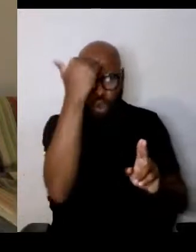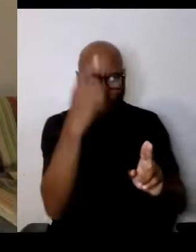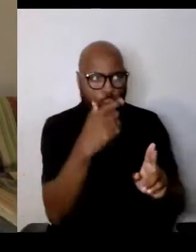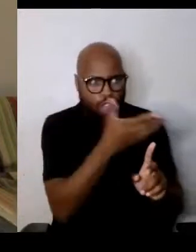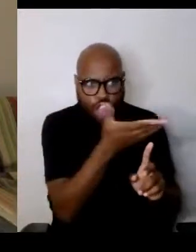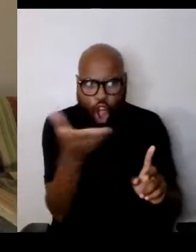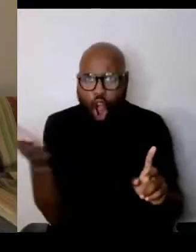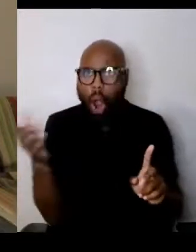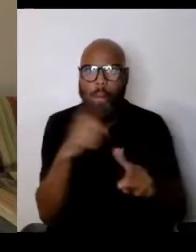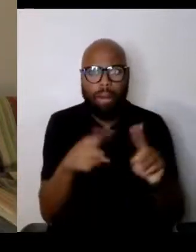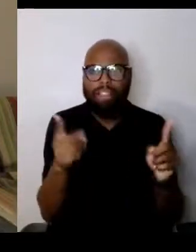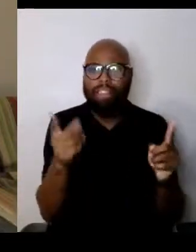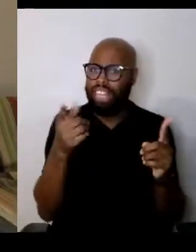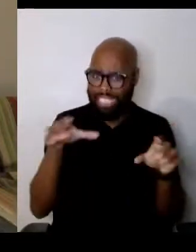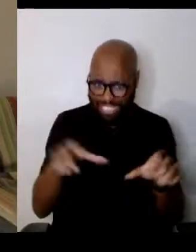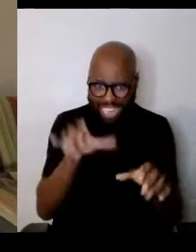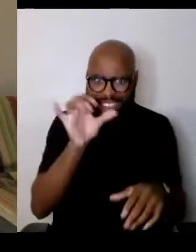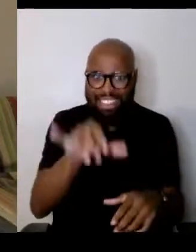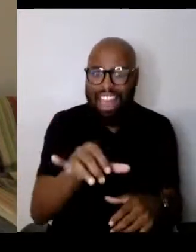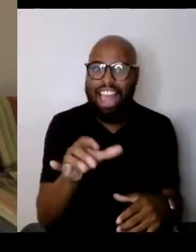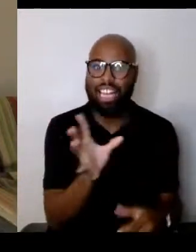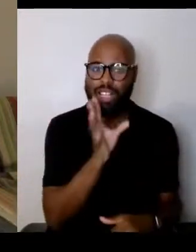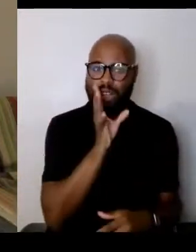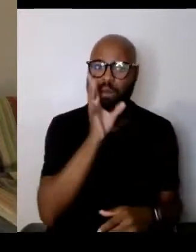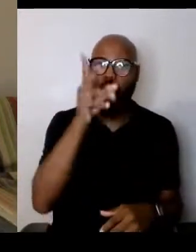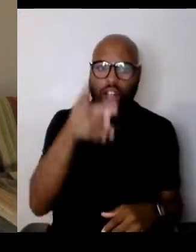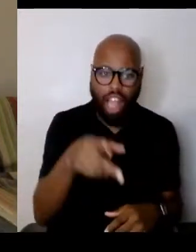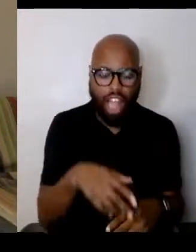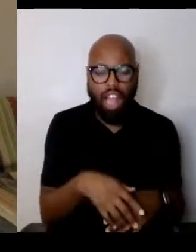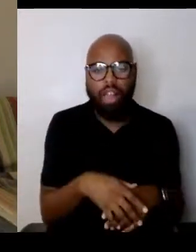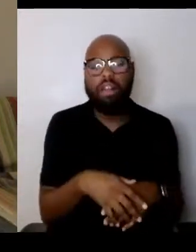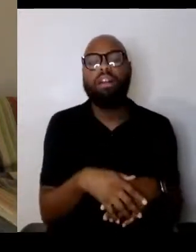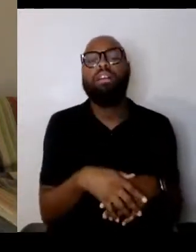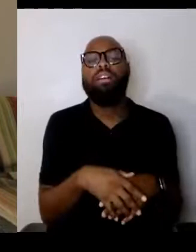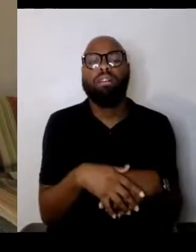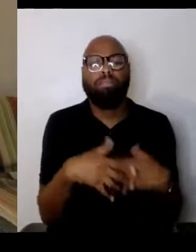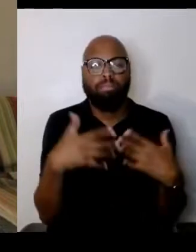They spoke out, they formed organizations.